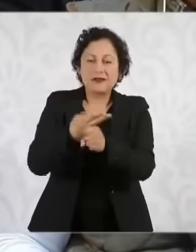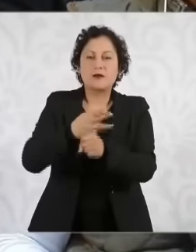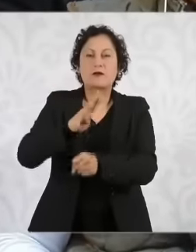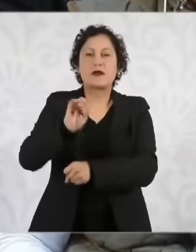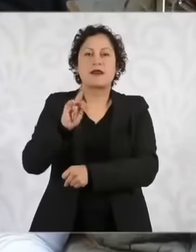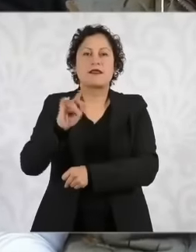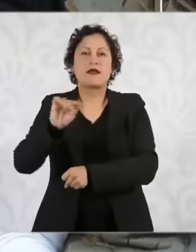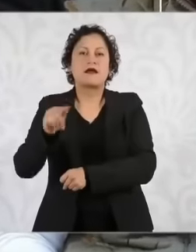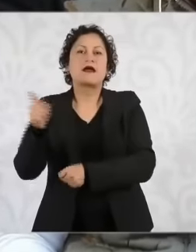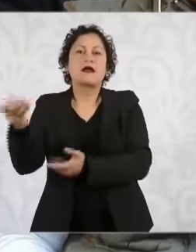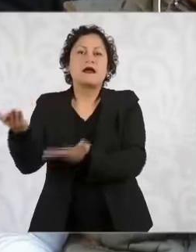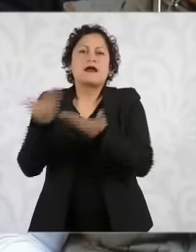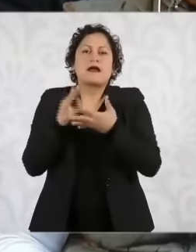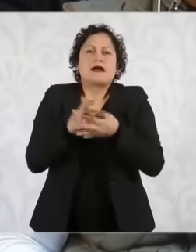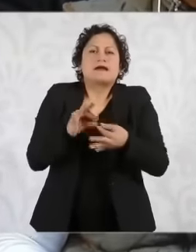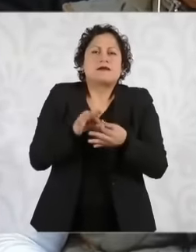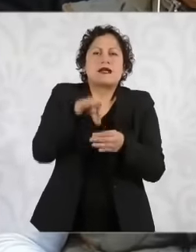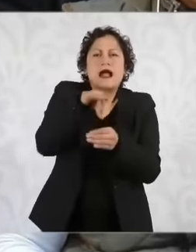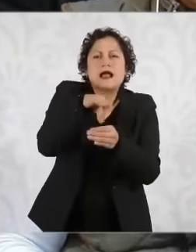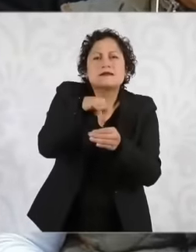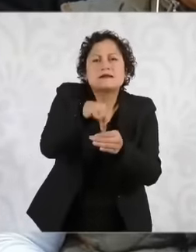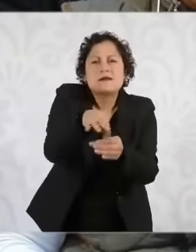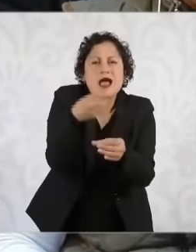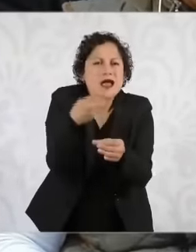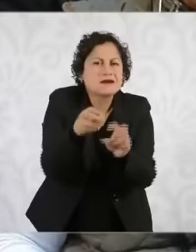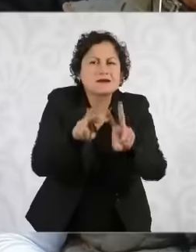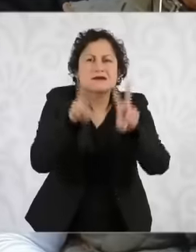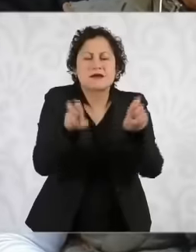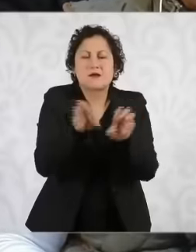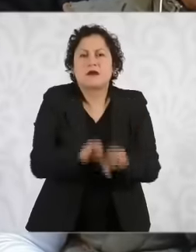, which is very important, very very important because farmers